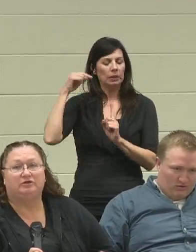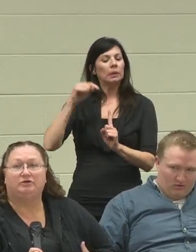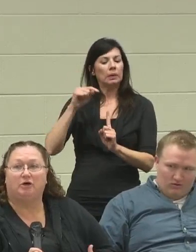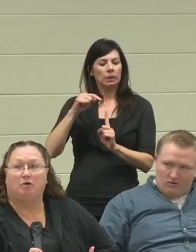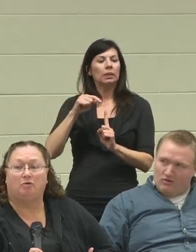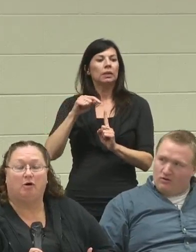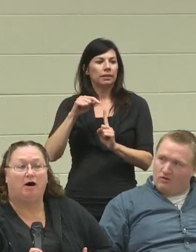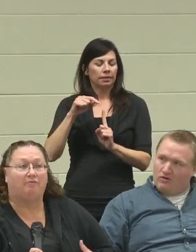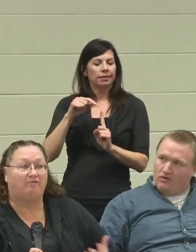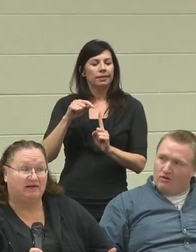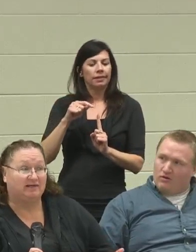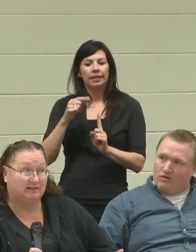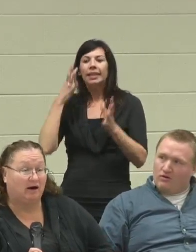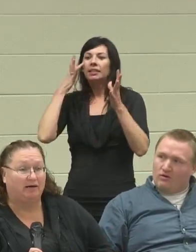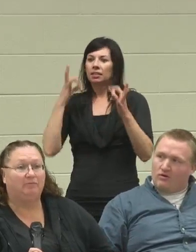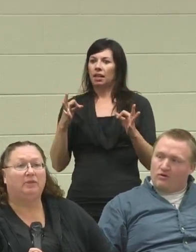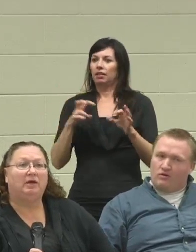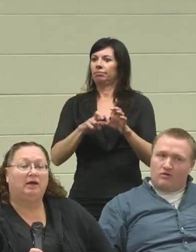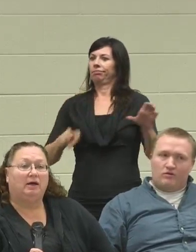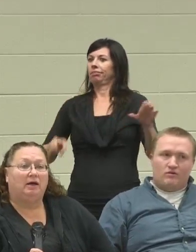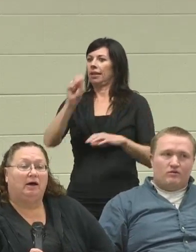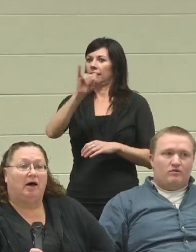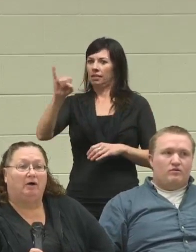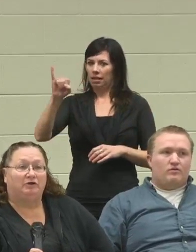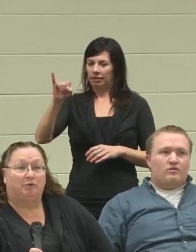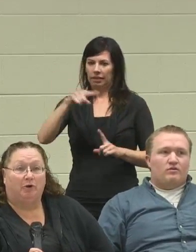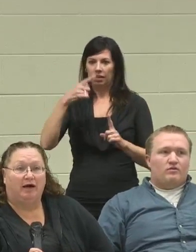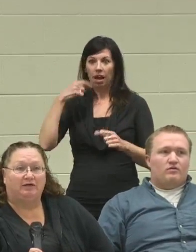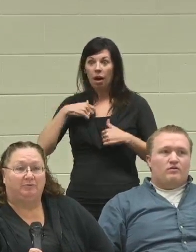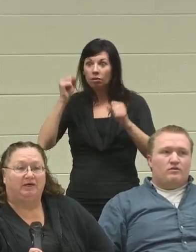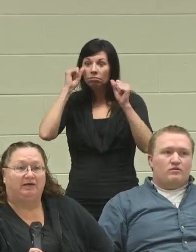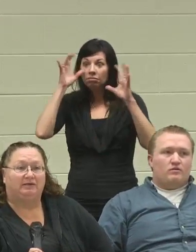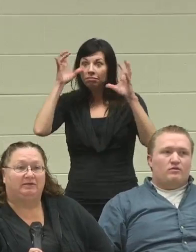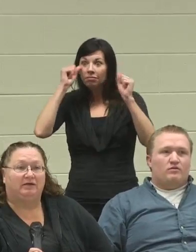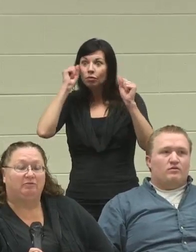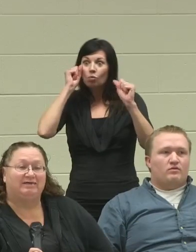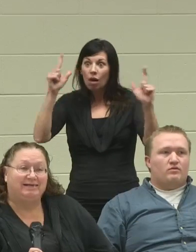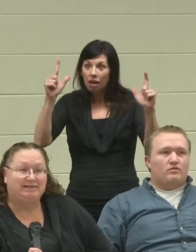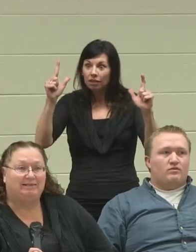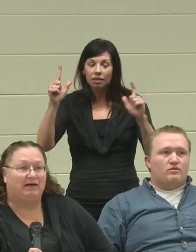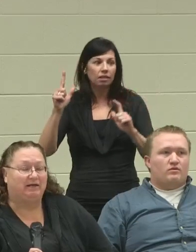to go off of SSI, I was surprised, because it was his idea